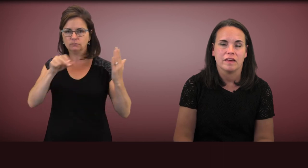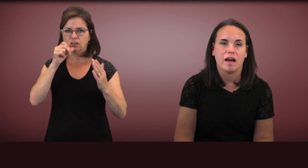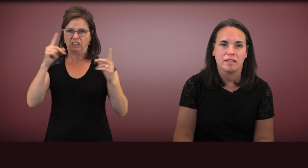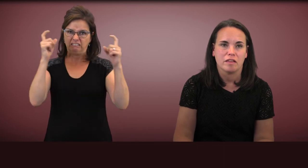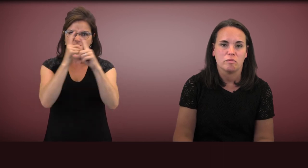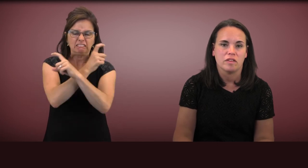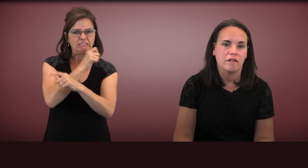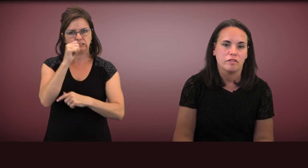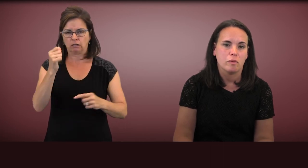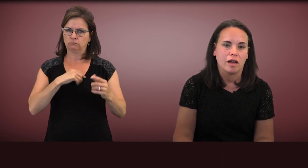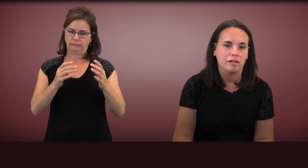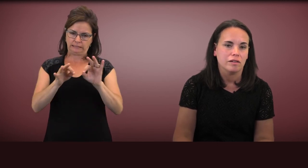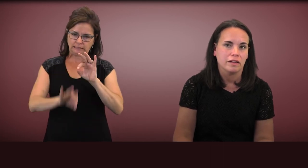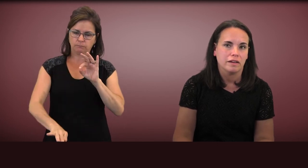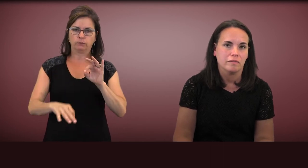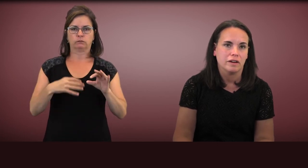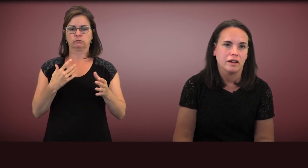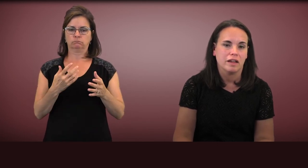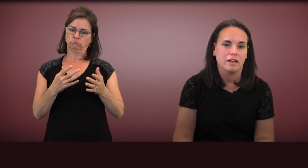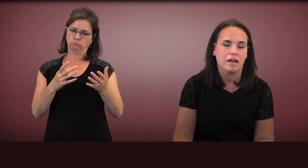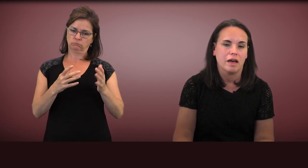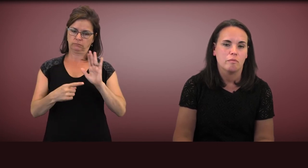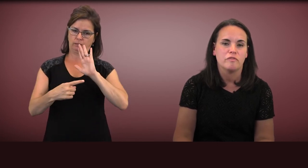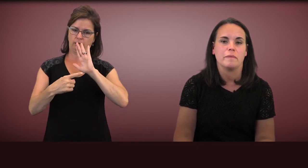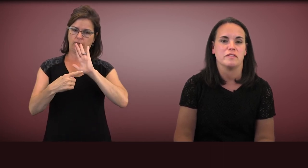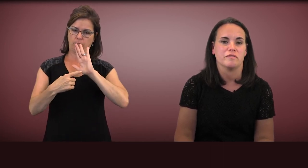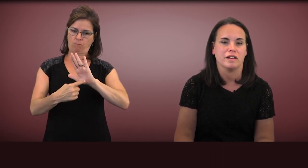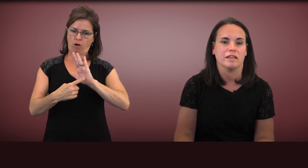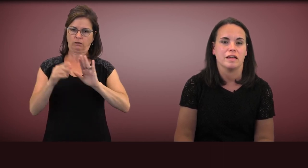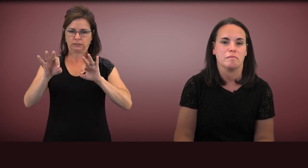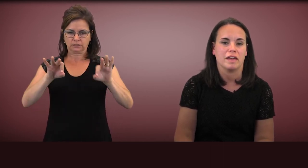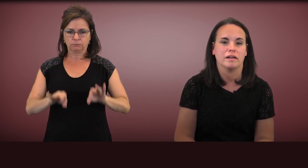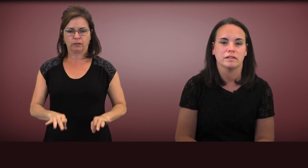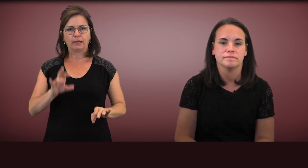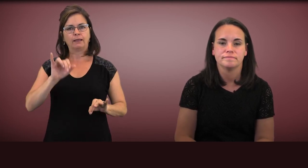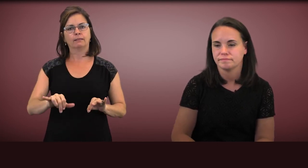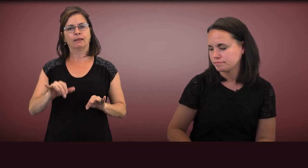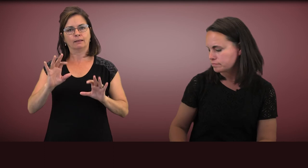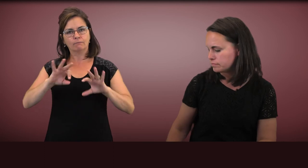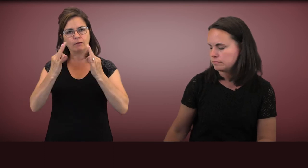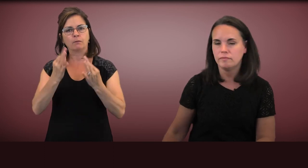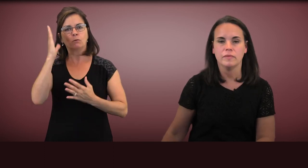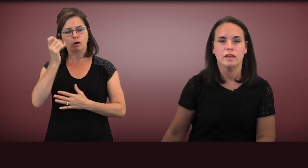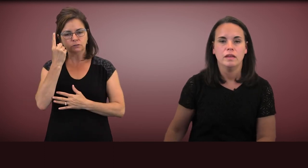the concepts of the model in a very family-friendly manner.